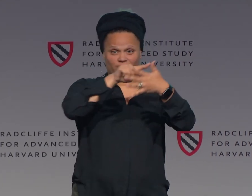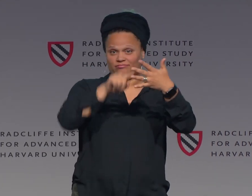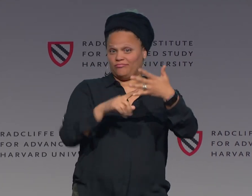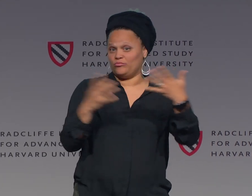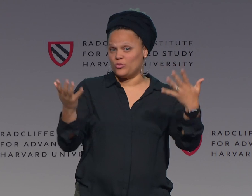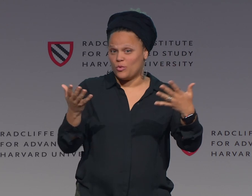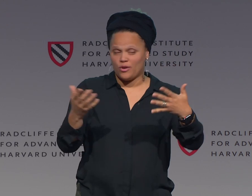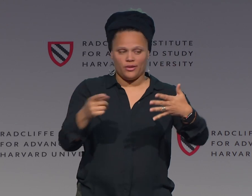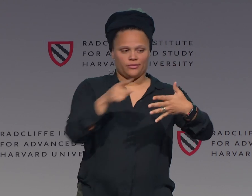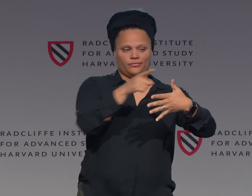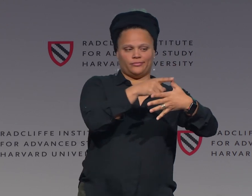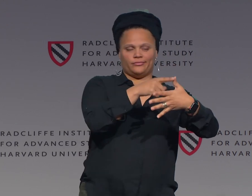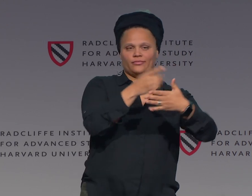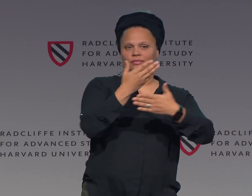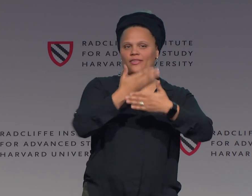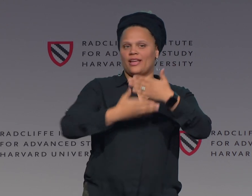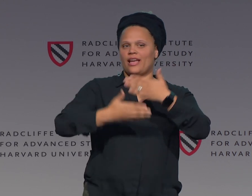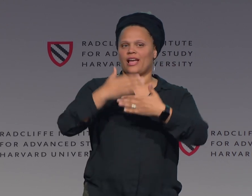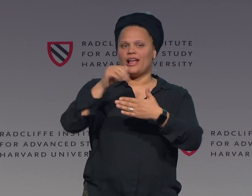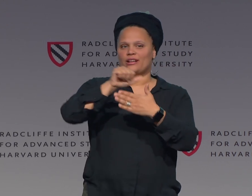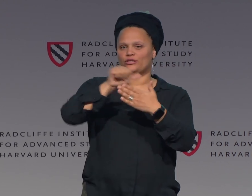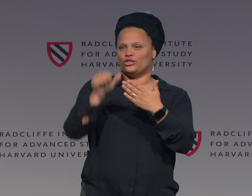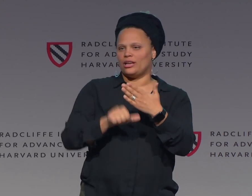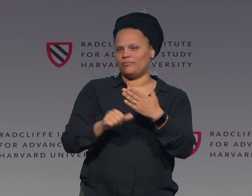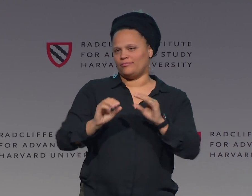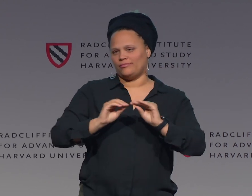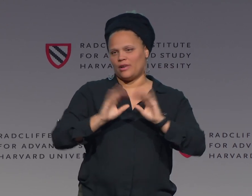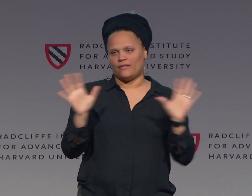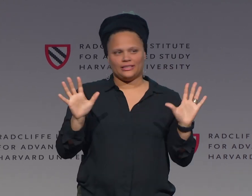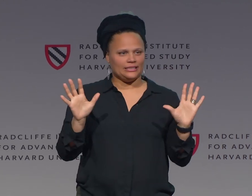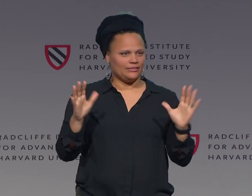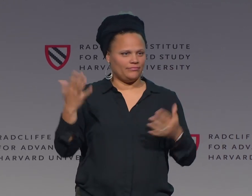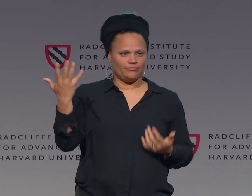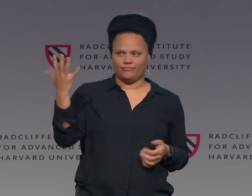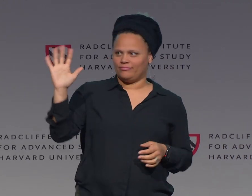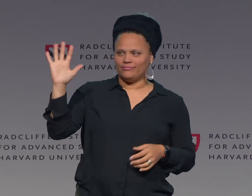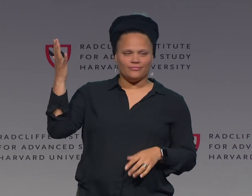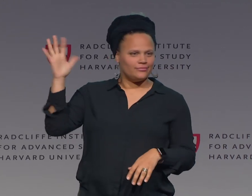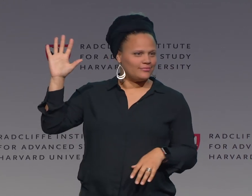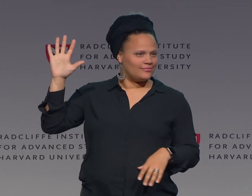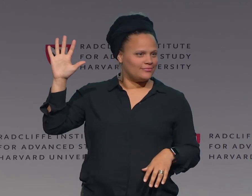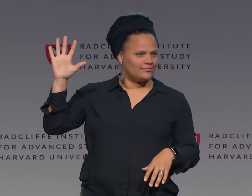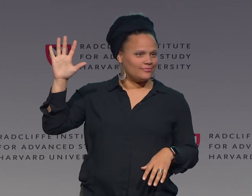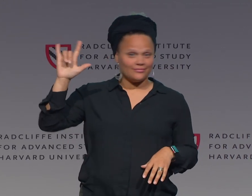using a cultural framework. The first is hand shape. So, obviously, for sign language,